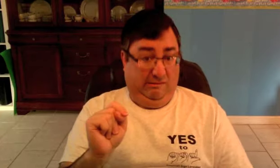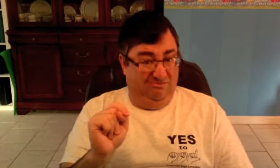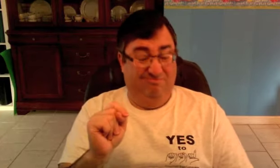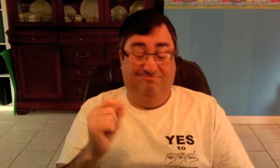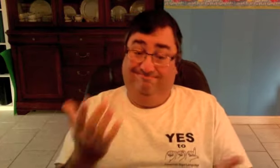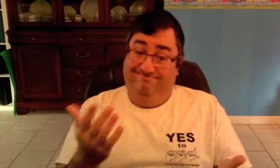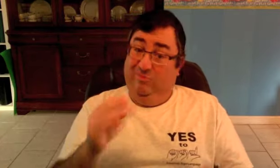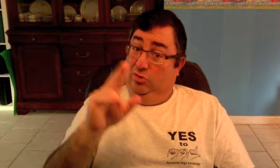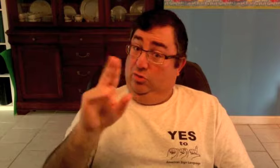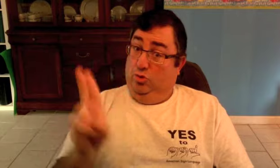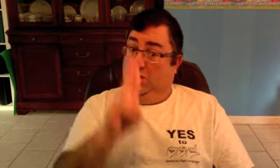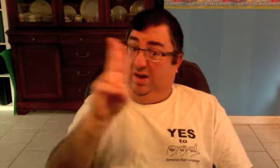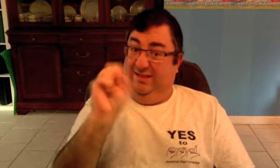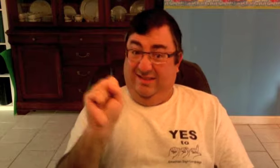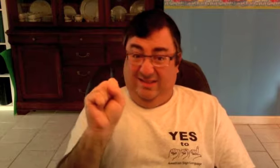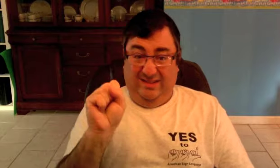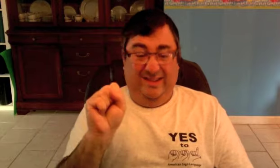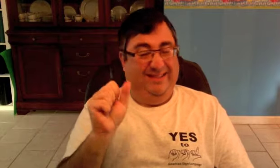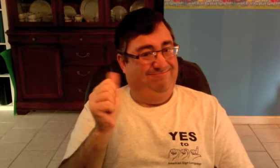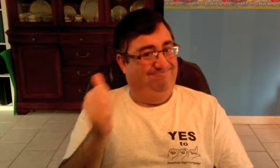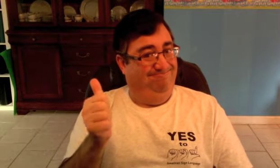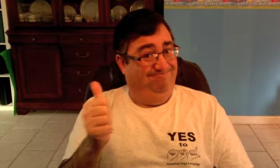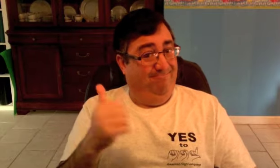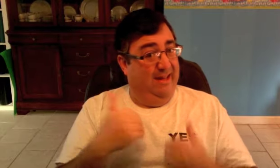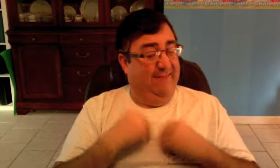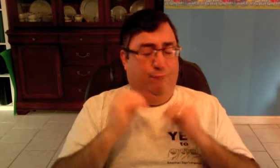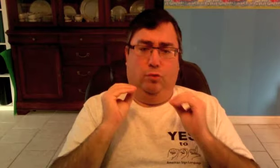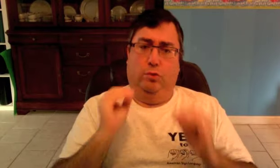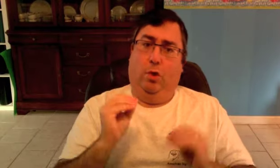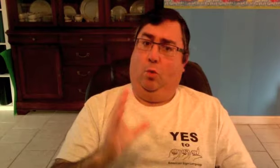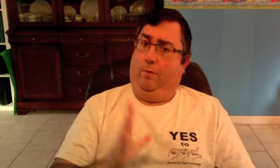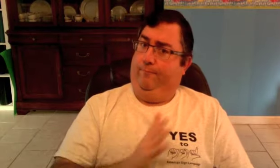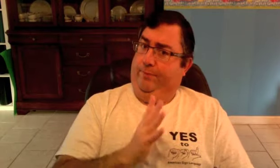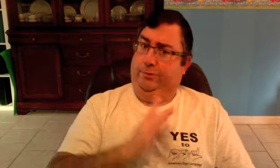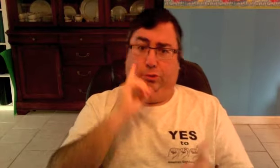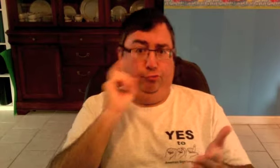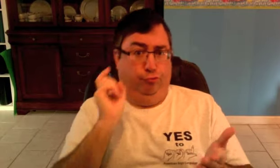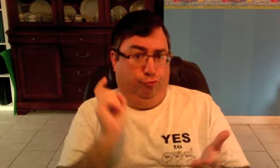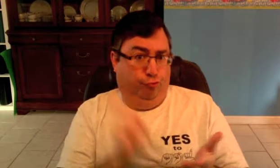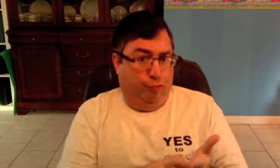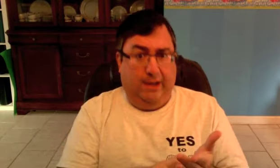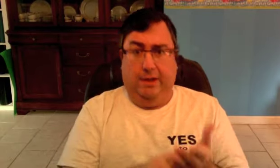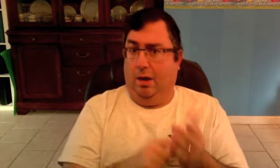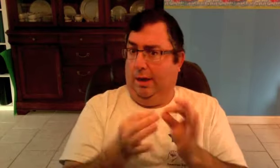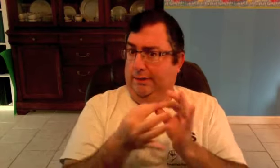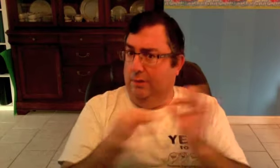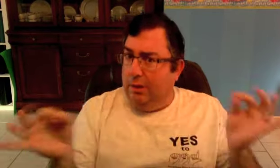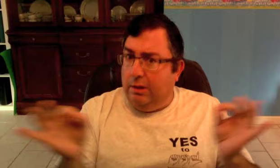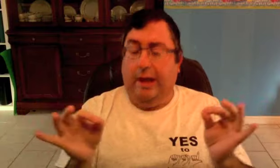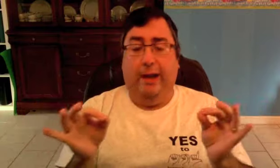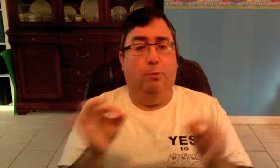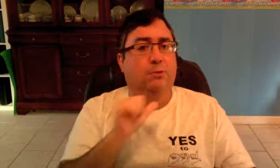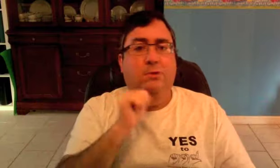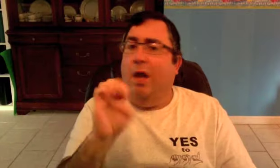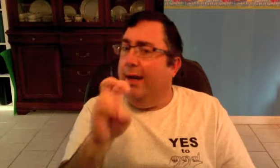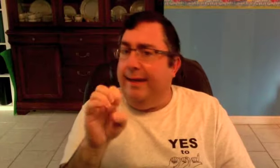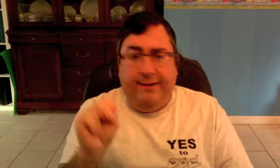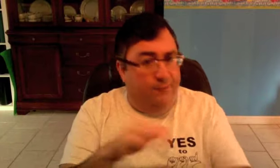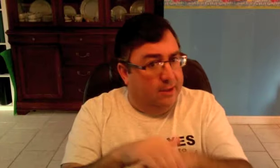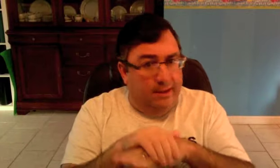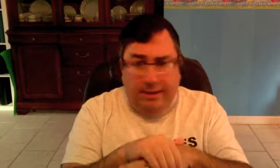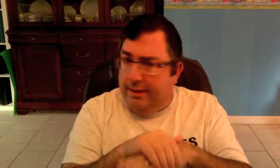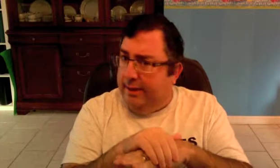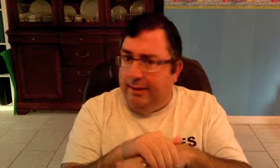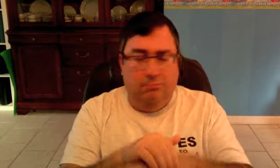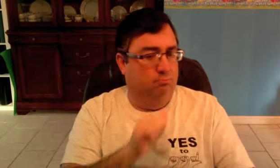the U.S. has no officially recognized language -- not even English!